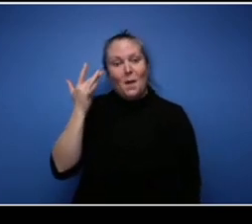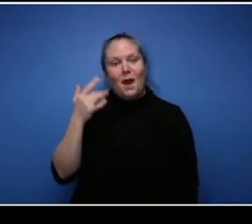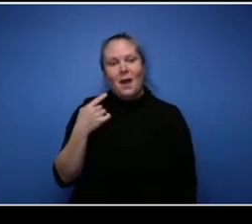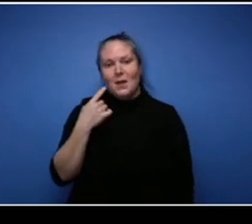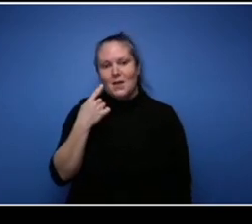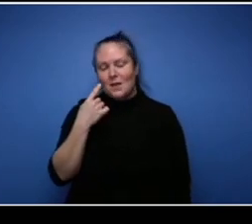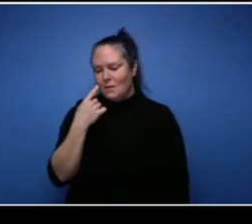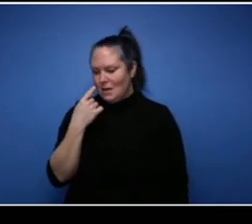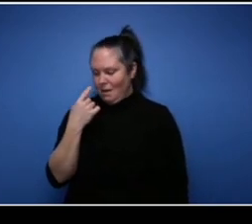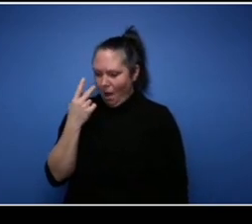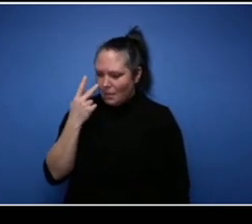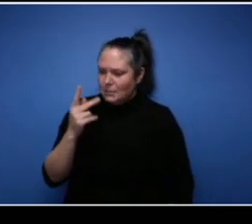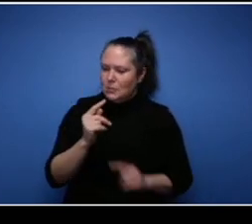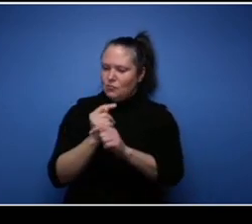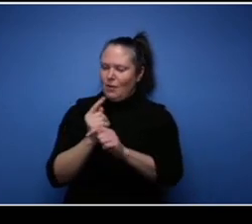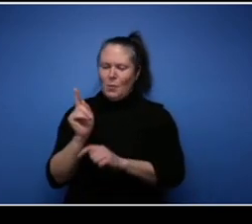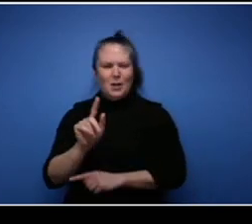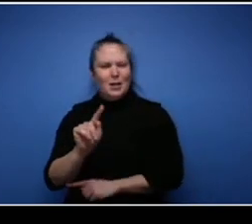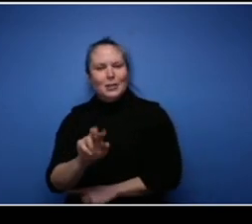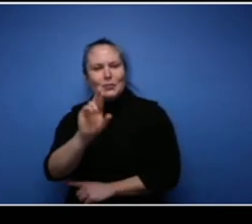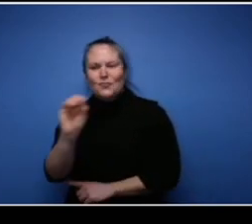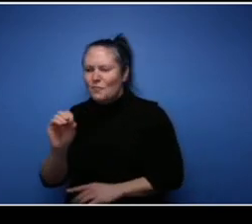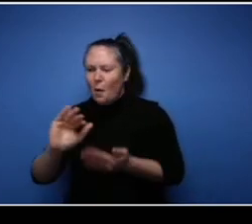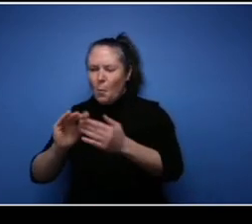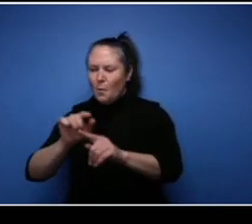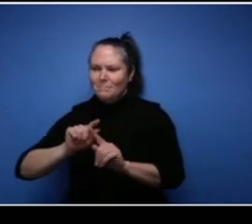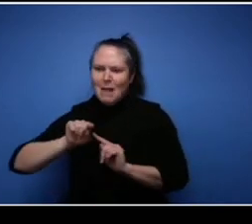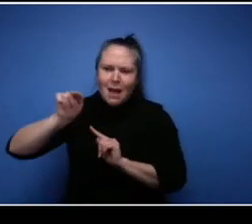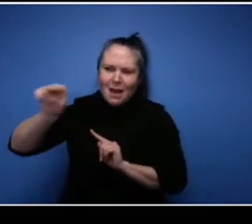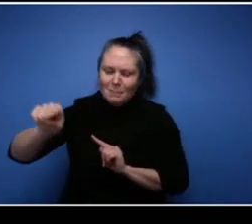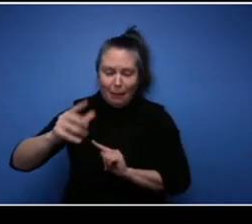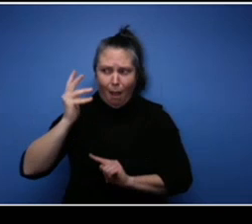area I was like wow like they're everywhere, you know they're all throughout the province